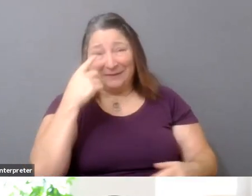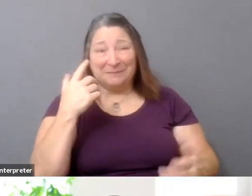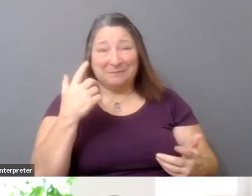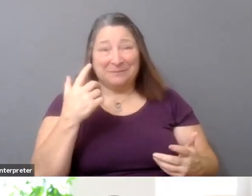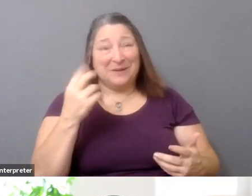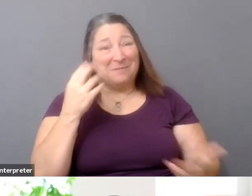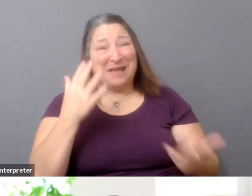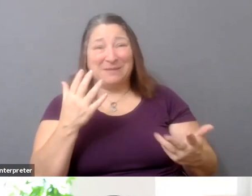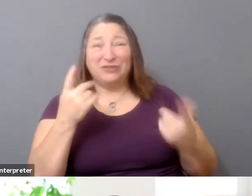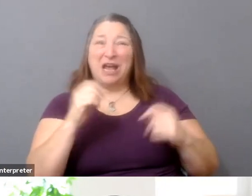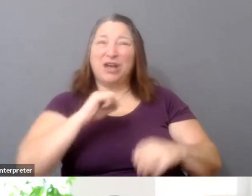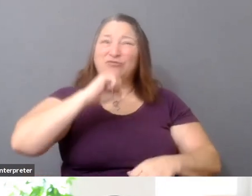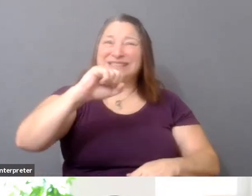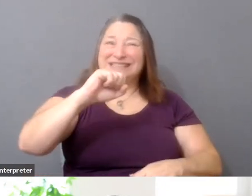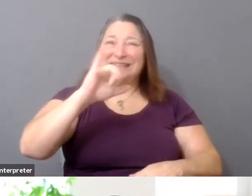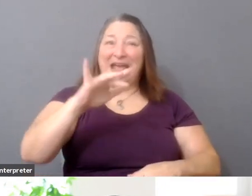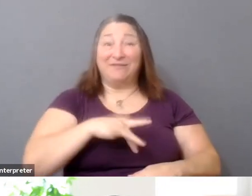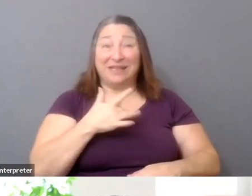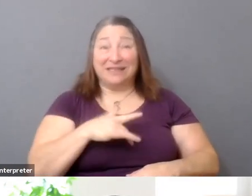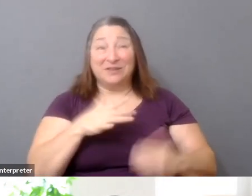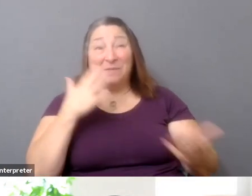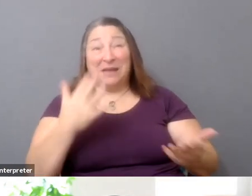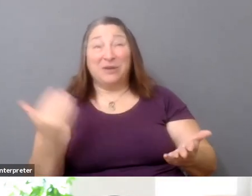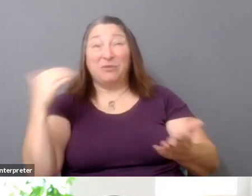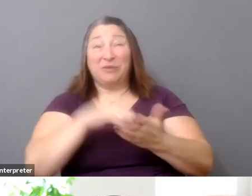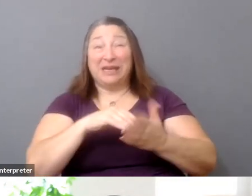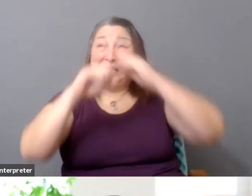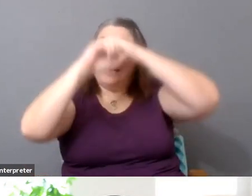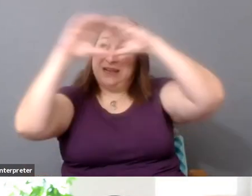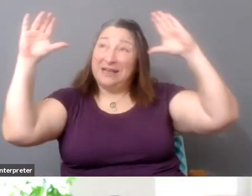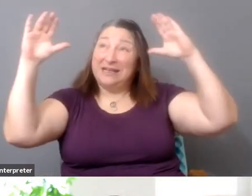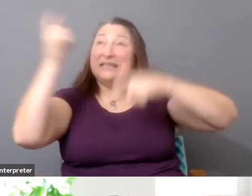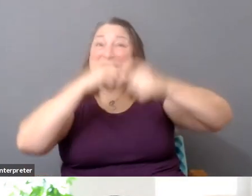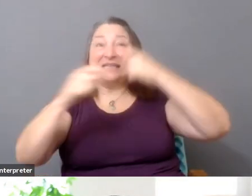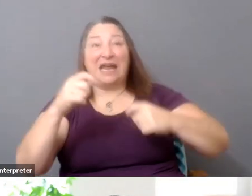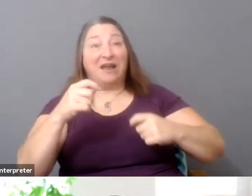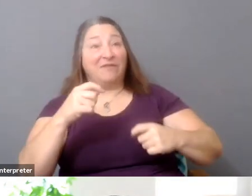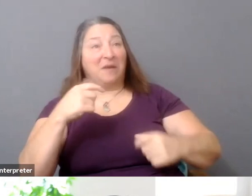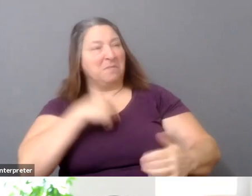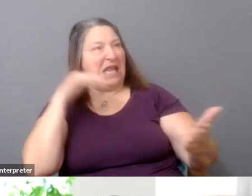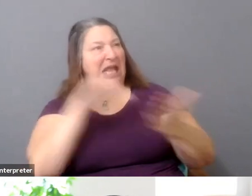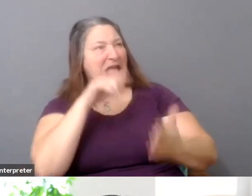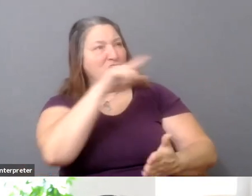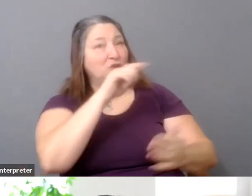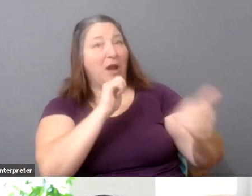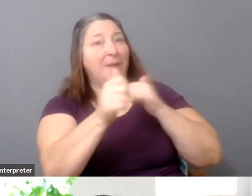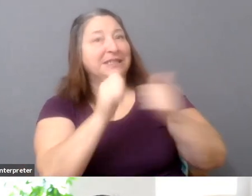You know, and that's why I think reimagining of-- like, collectivity is something that is happening quite a lot